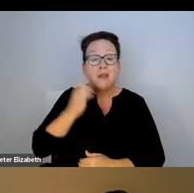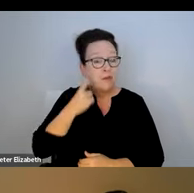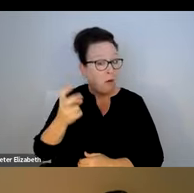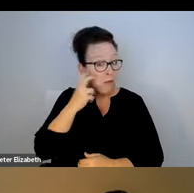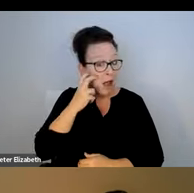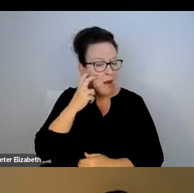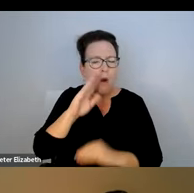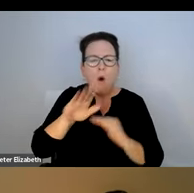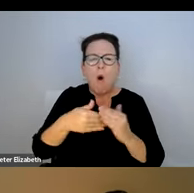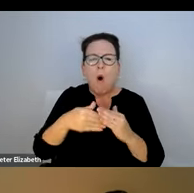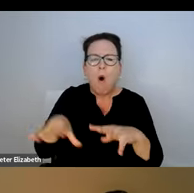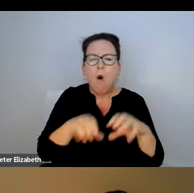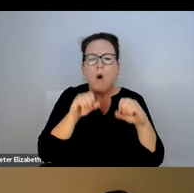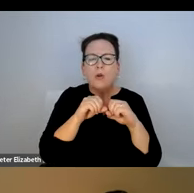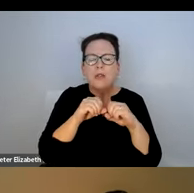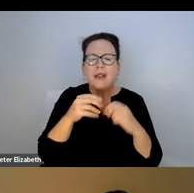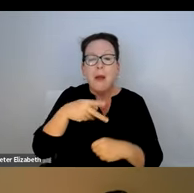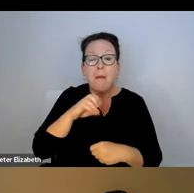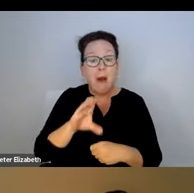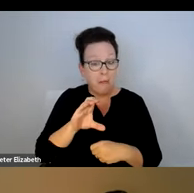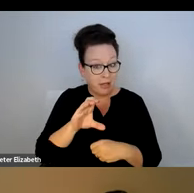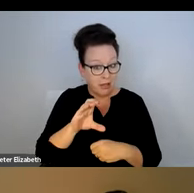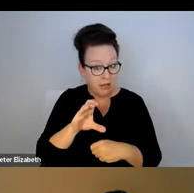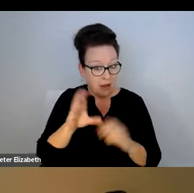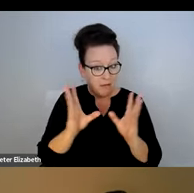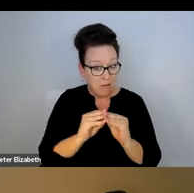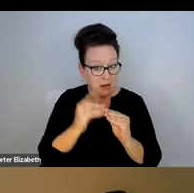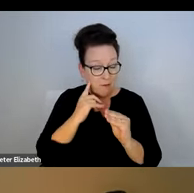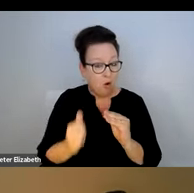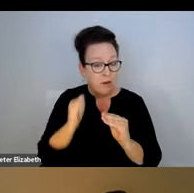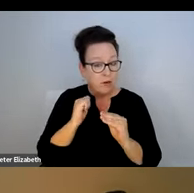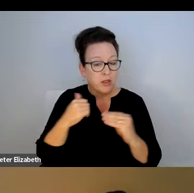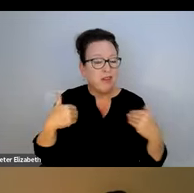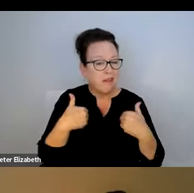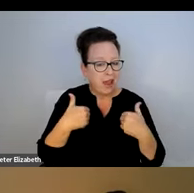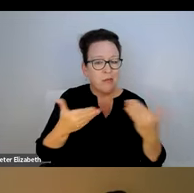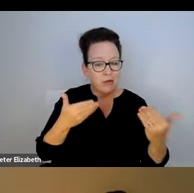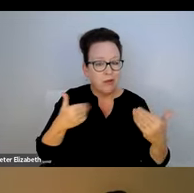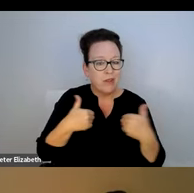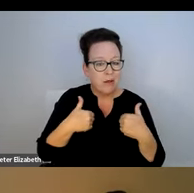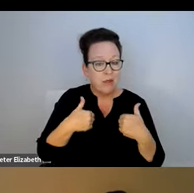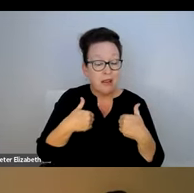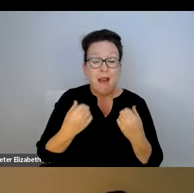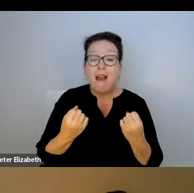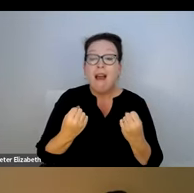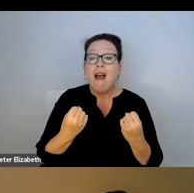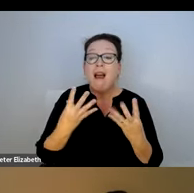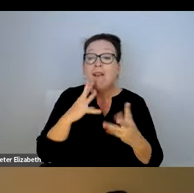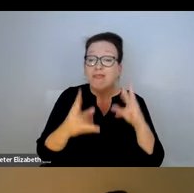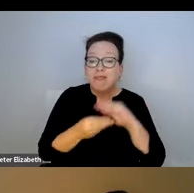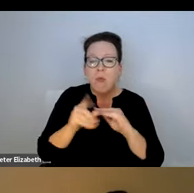INDEPENDENT LIVING, THE BAY STATE COUNCIL FOR THE BLIND HOSTED A PUBLIC FORUM ON RIDE SHARE REFUSALS OF SERVICE ANIMAL